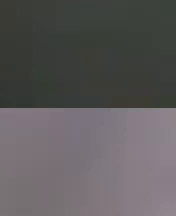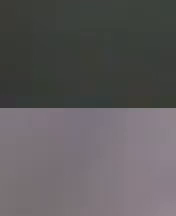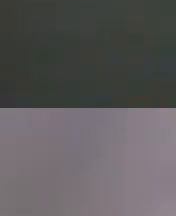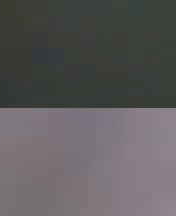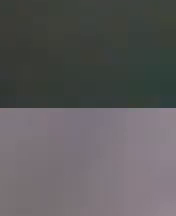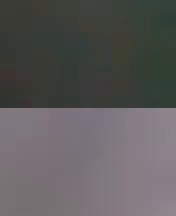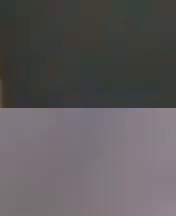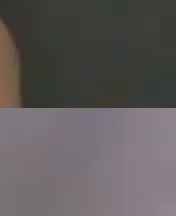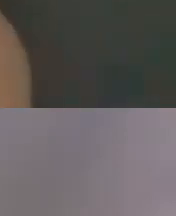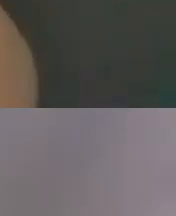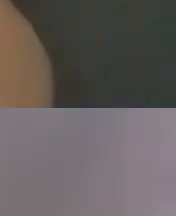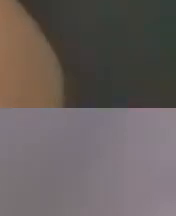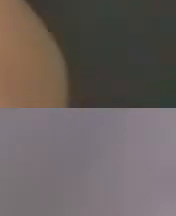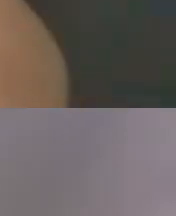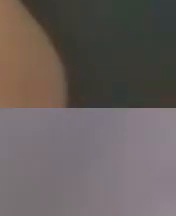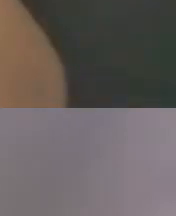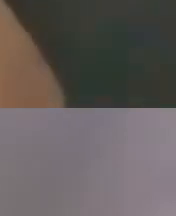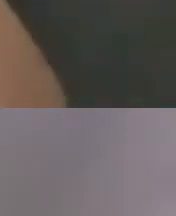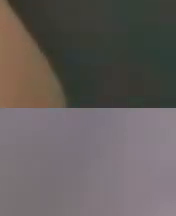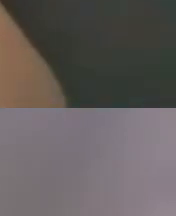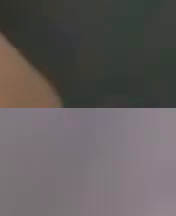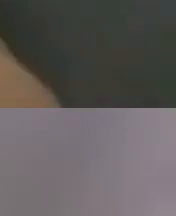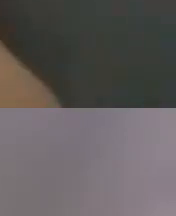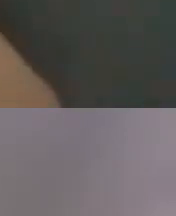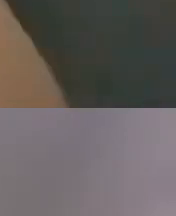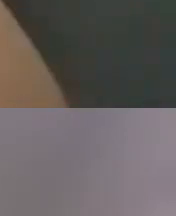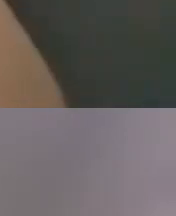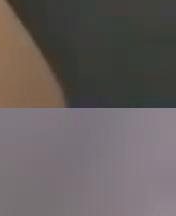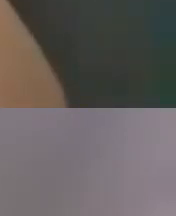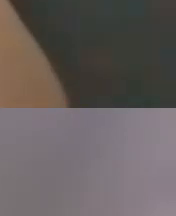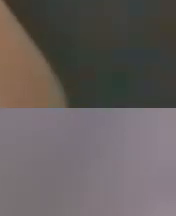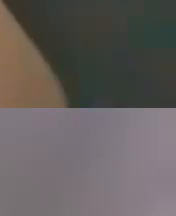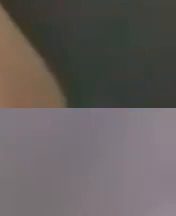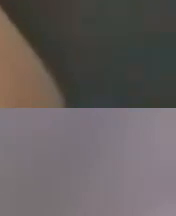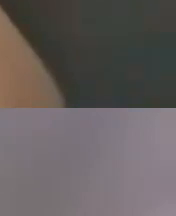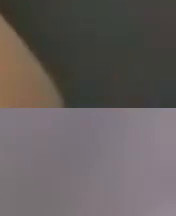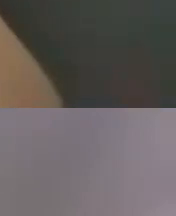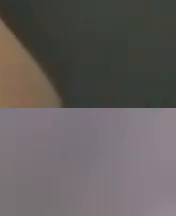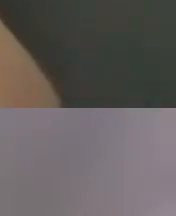all right um yeah I see you know there's a handful of like one-offs when it comes